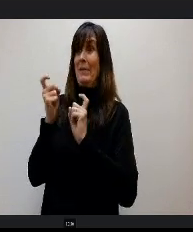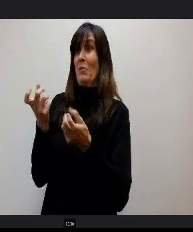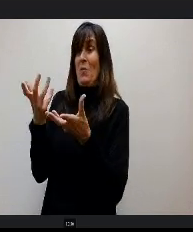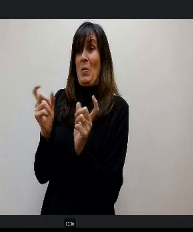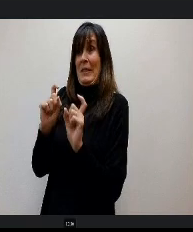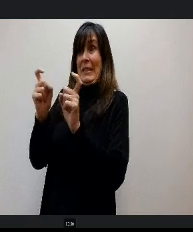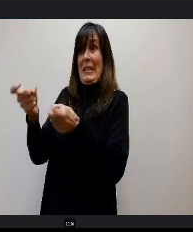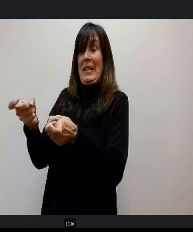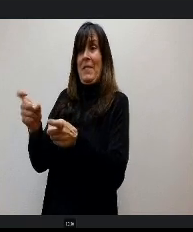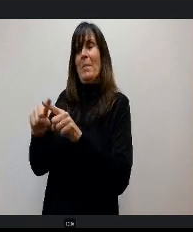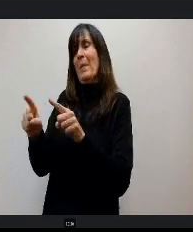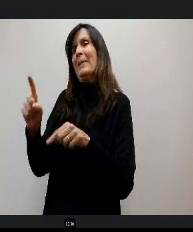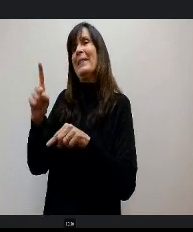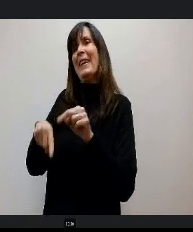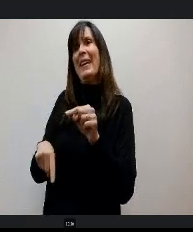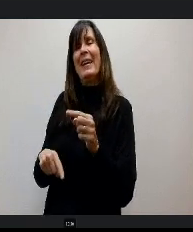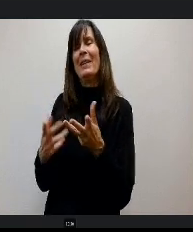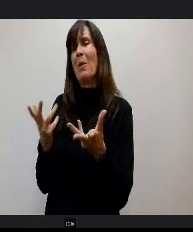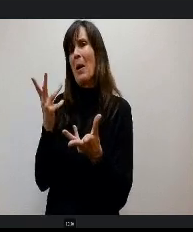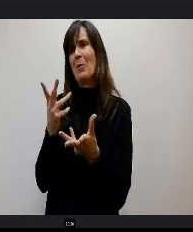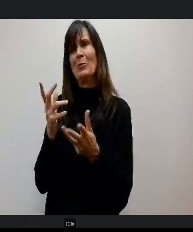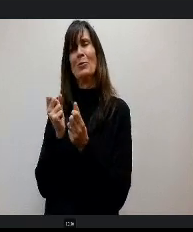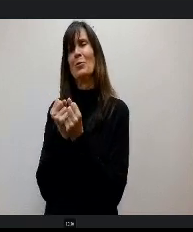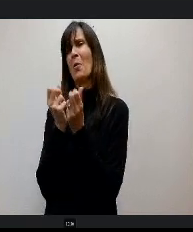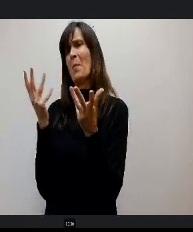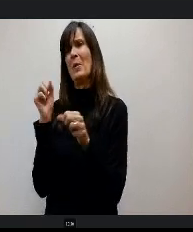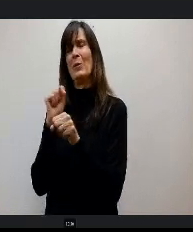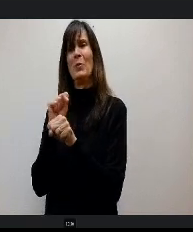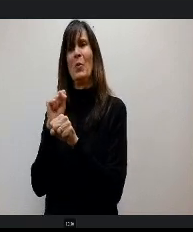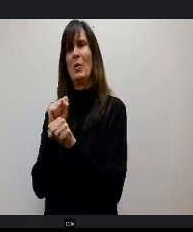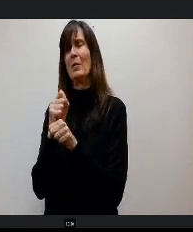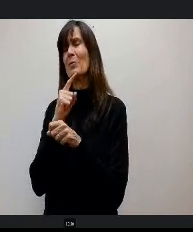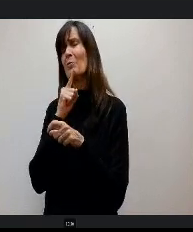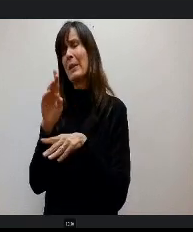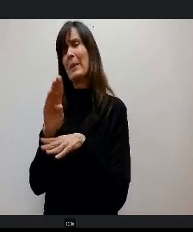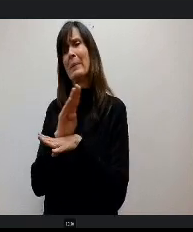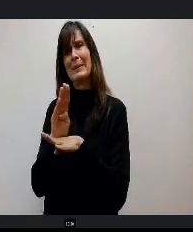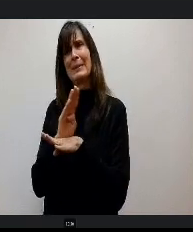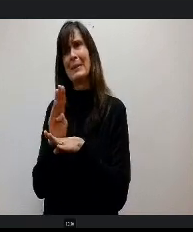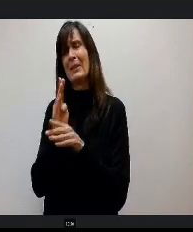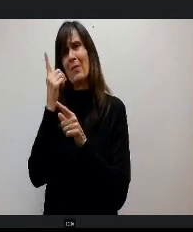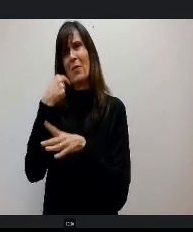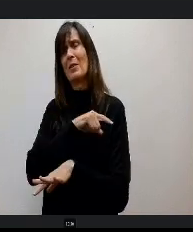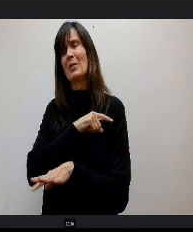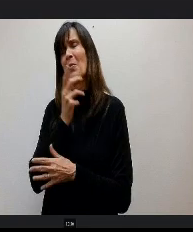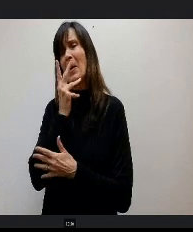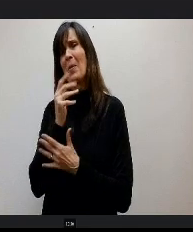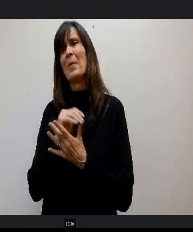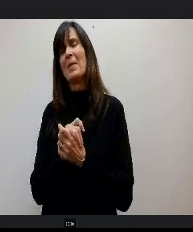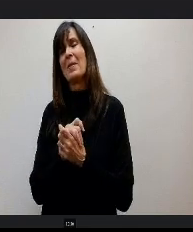She deals with all the stuff we deal with and more, but when I came on 2 1/2